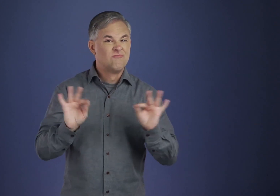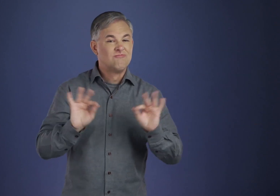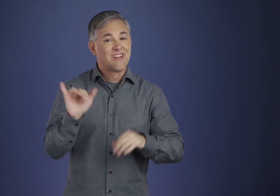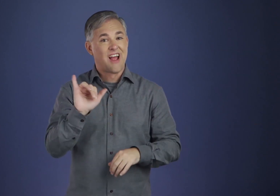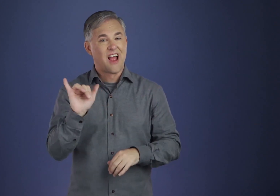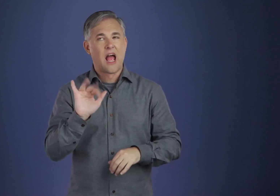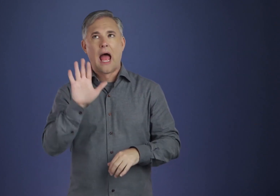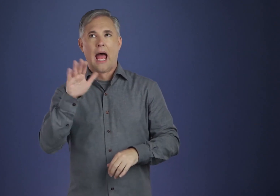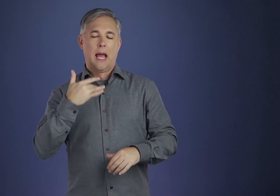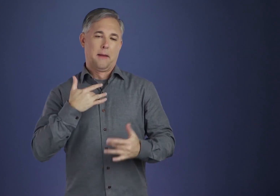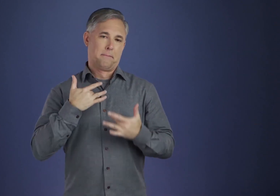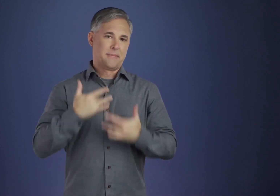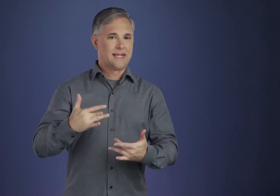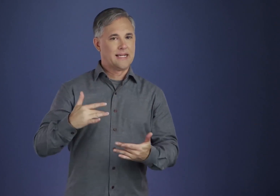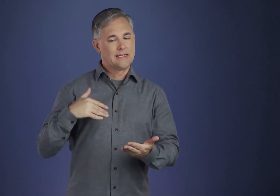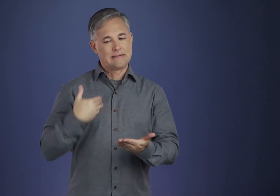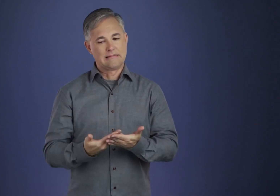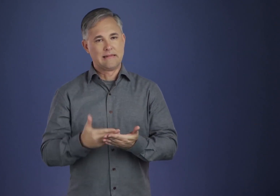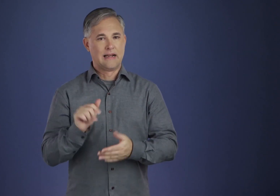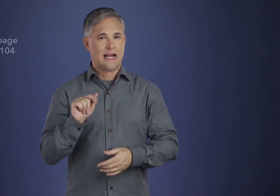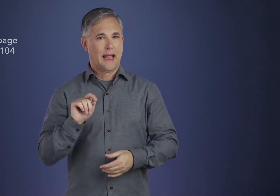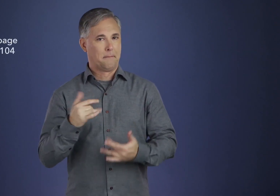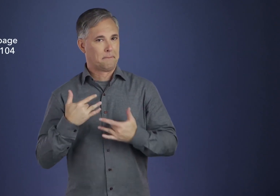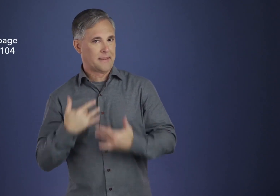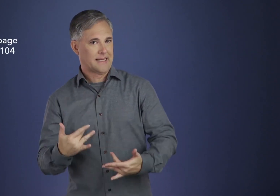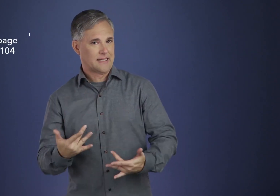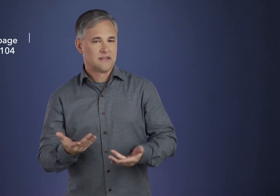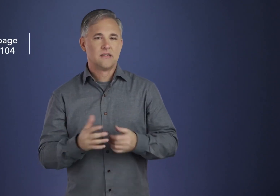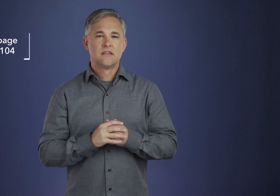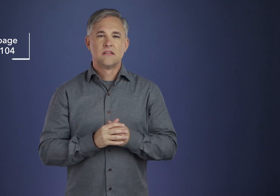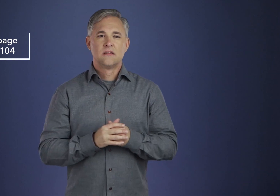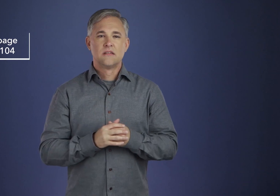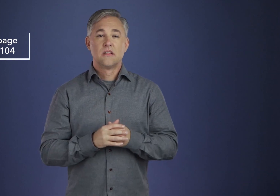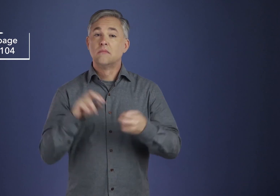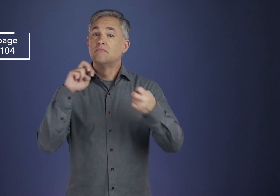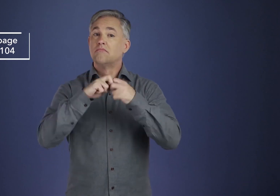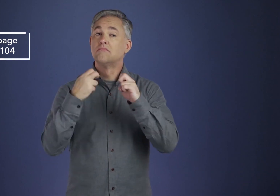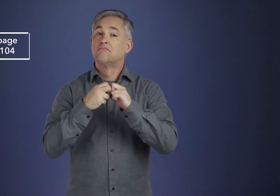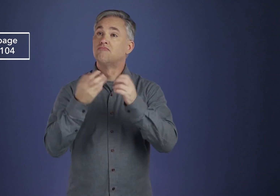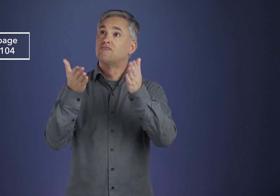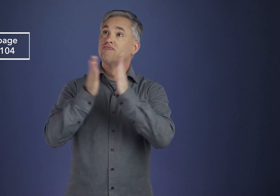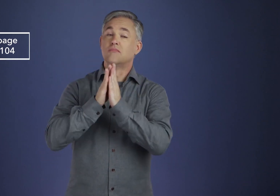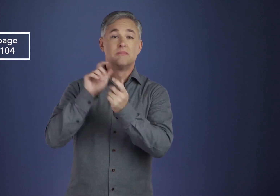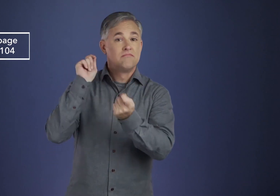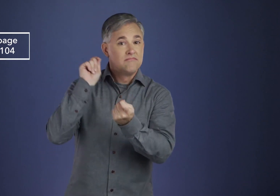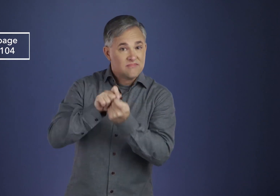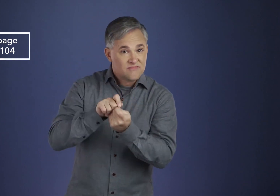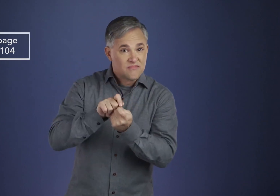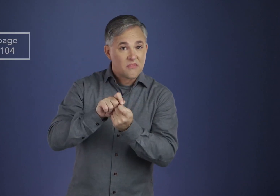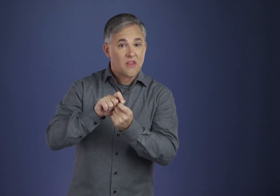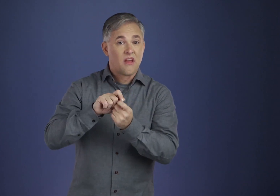for guidance in all matters great or small. He may have forgotten the possibility